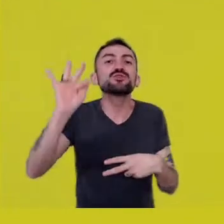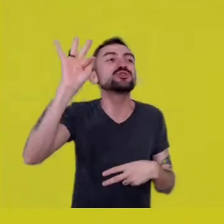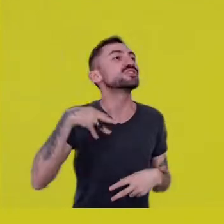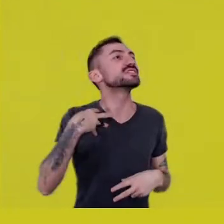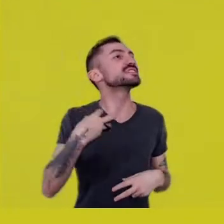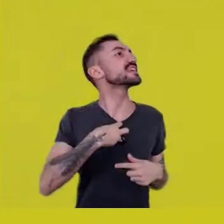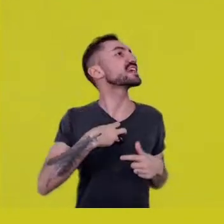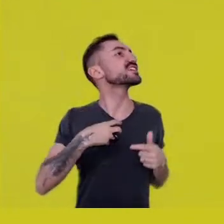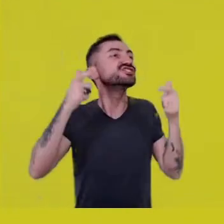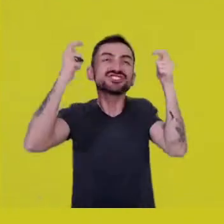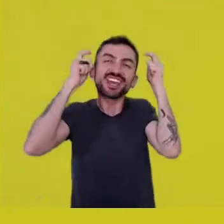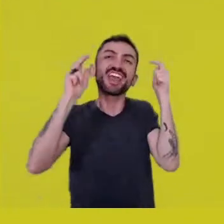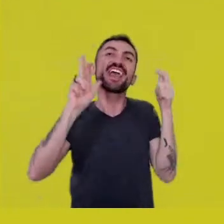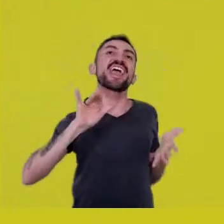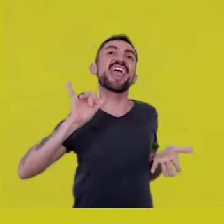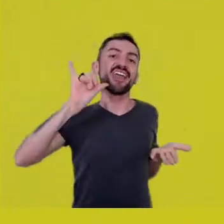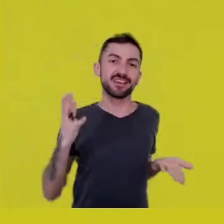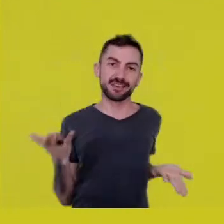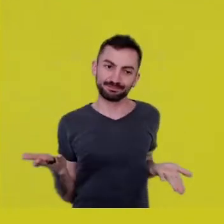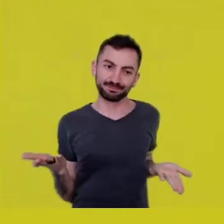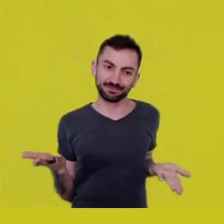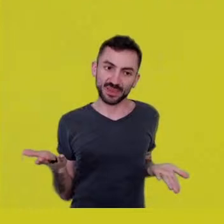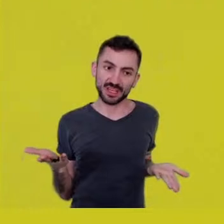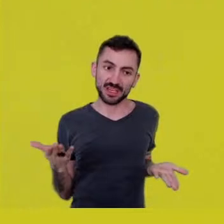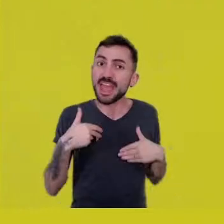I don’t want to contribute to raise any little kings.